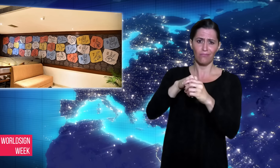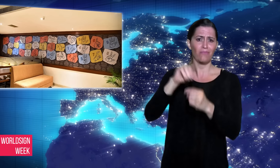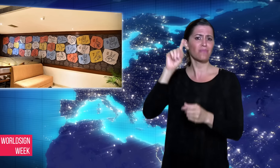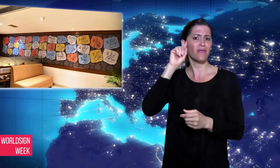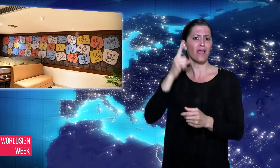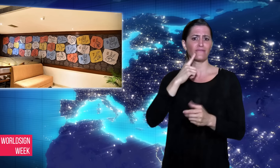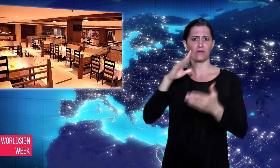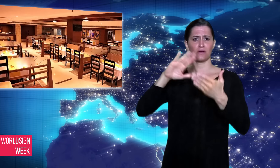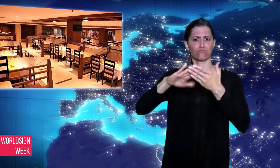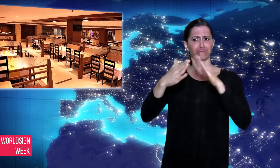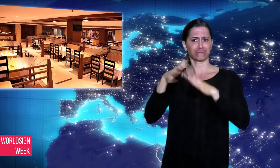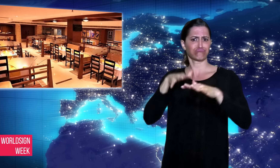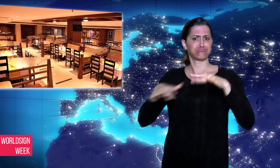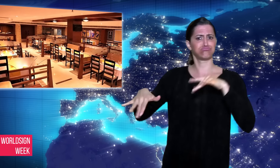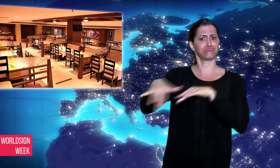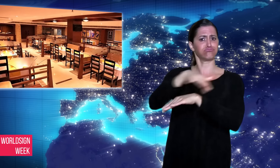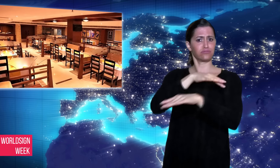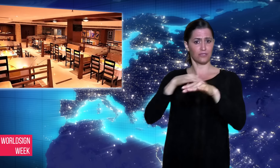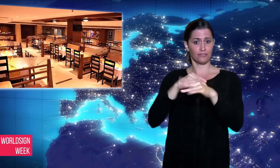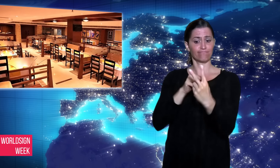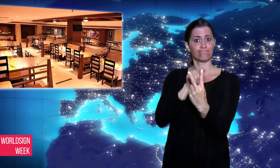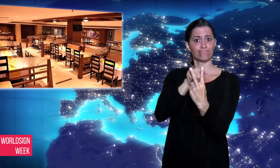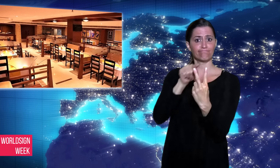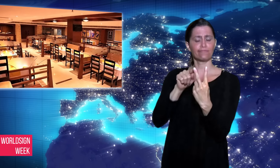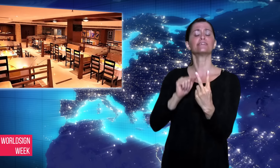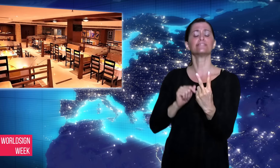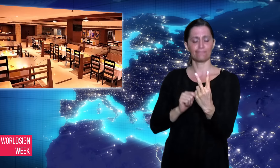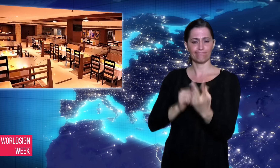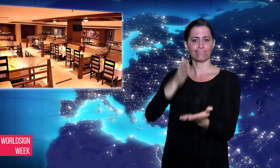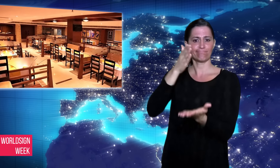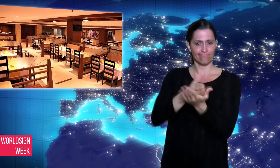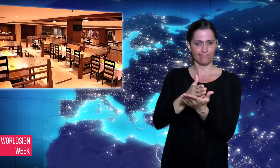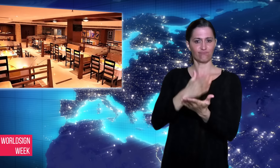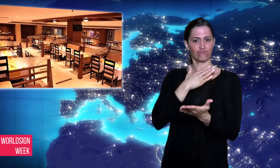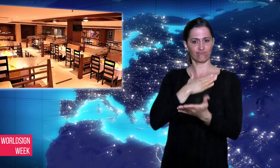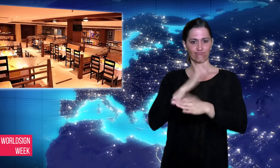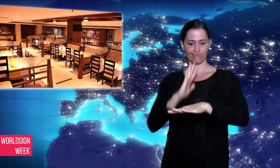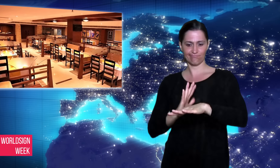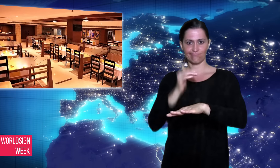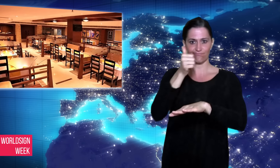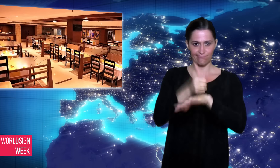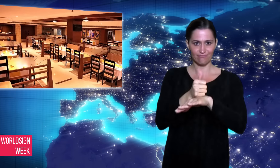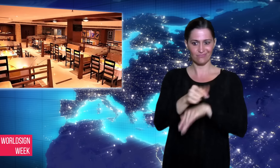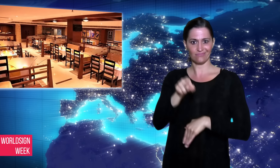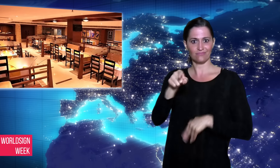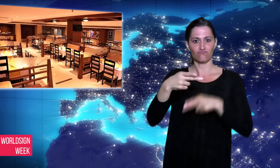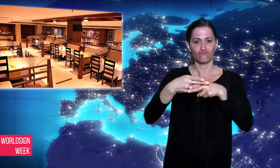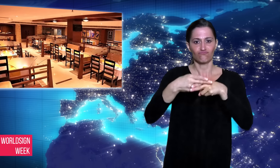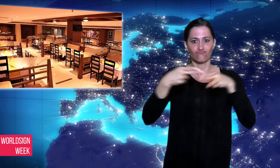opened in August after a government